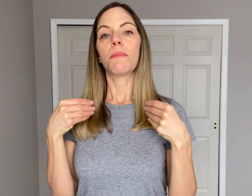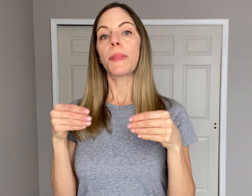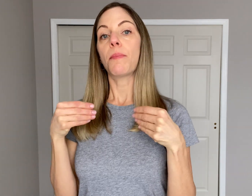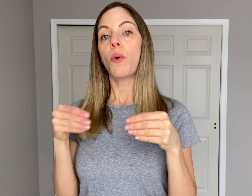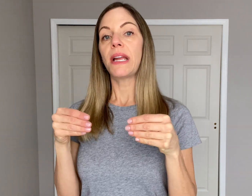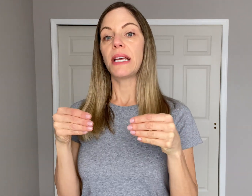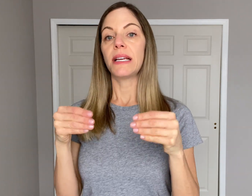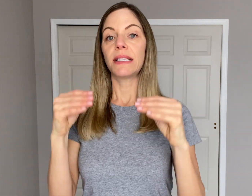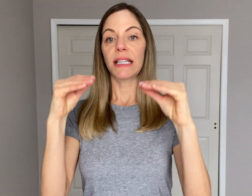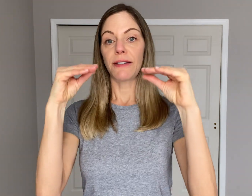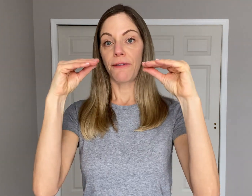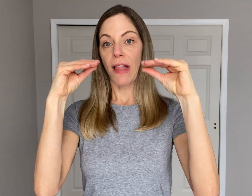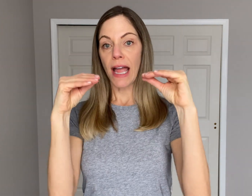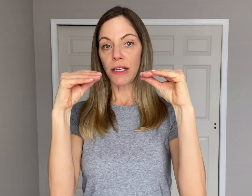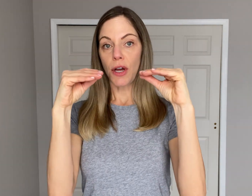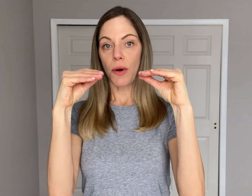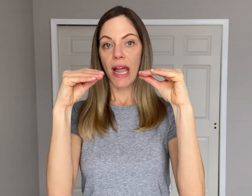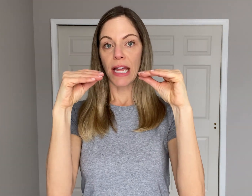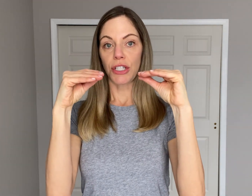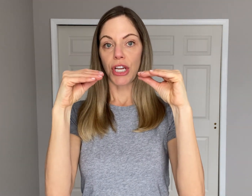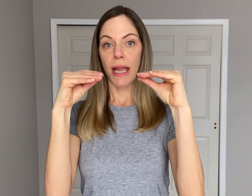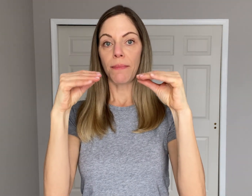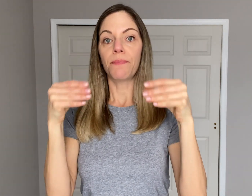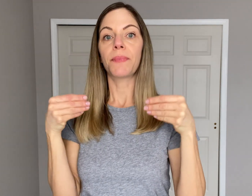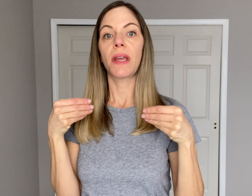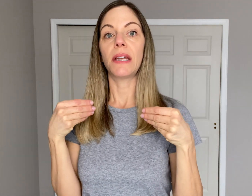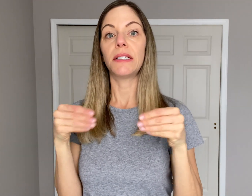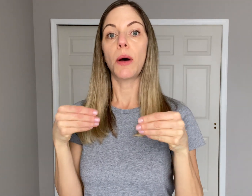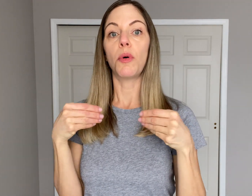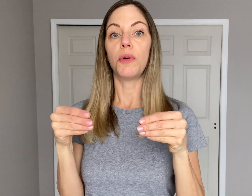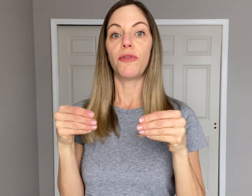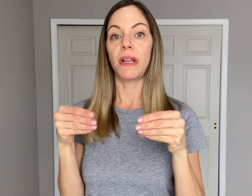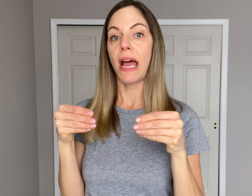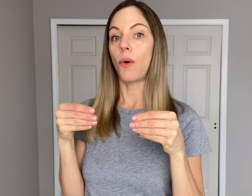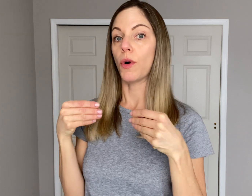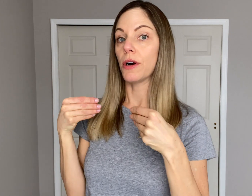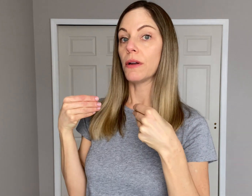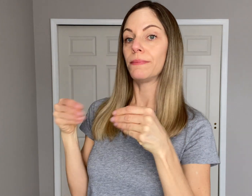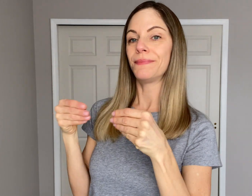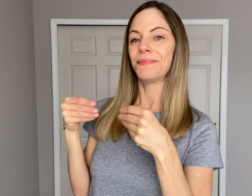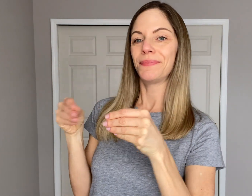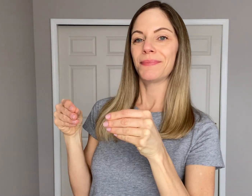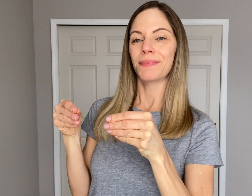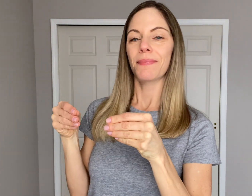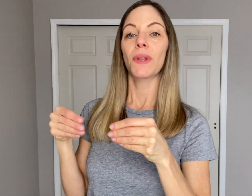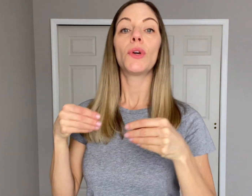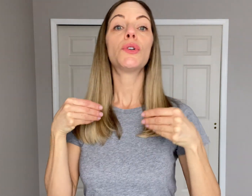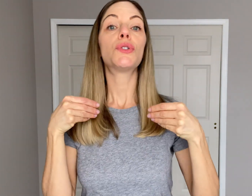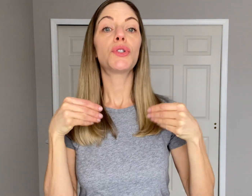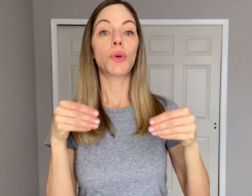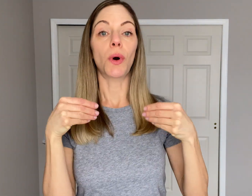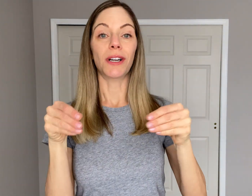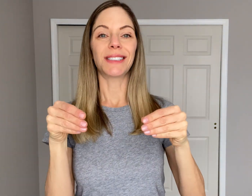but the point is - it's a flattened "O" handshape and a double movement outward. "Store"